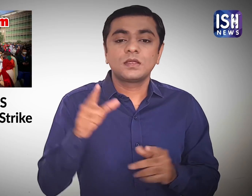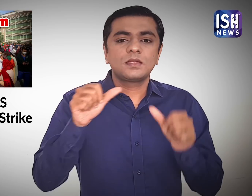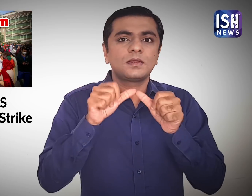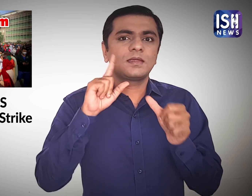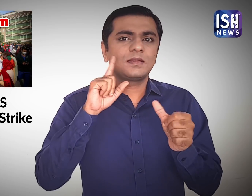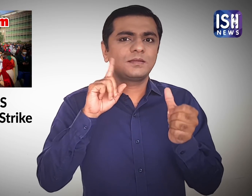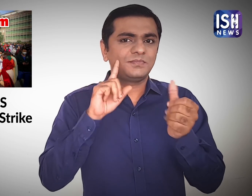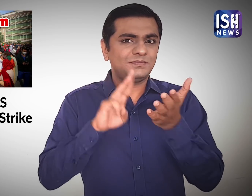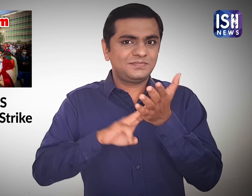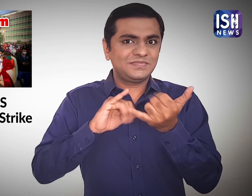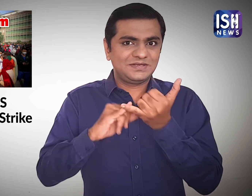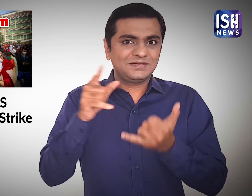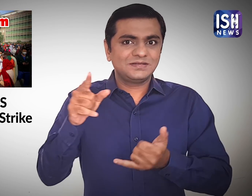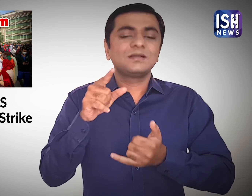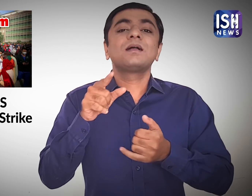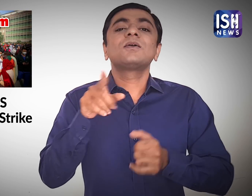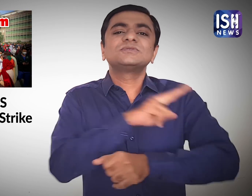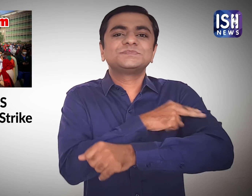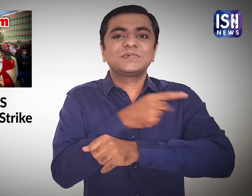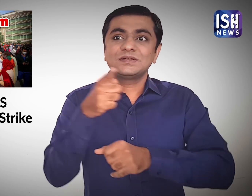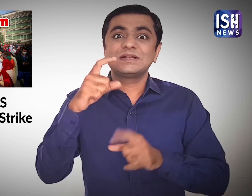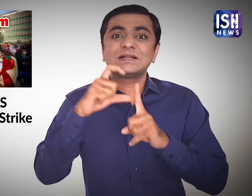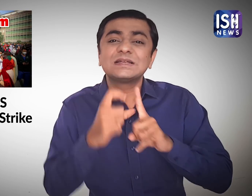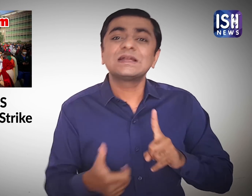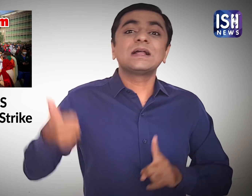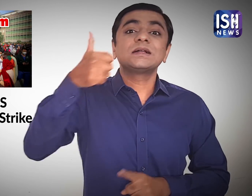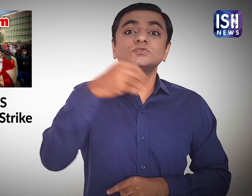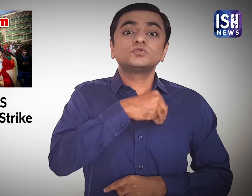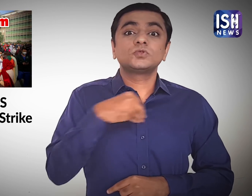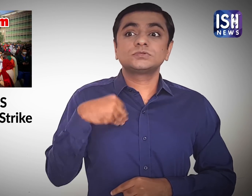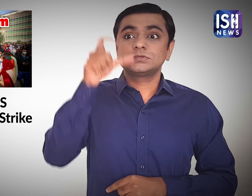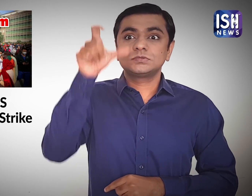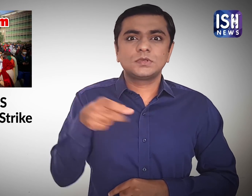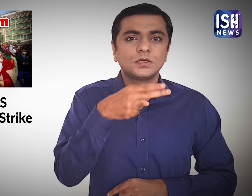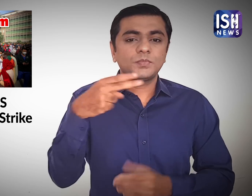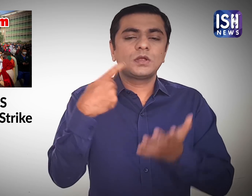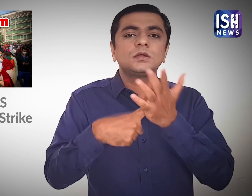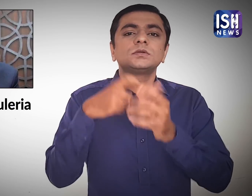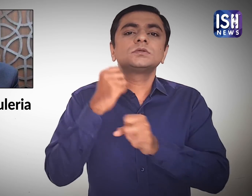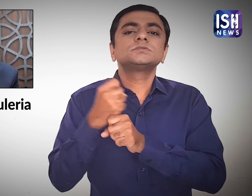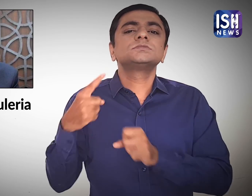Hospital Director Dr Randeep Guleria said